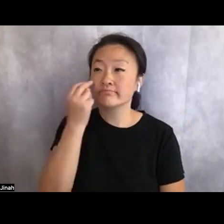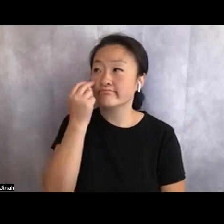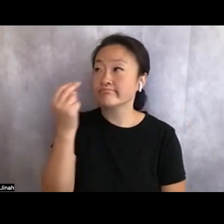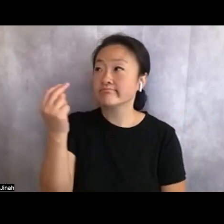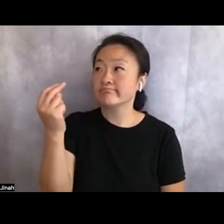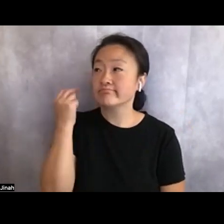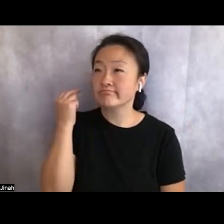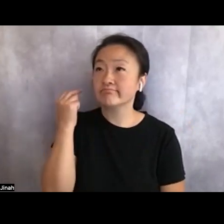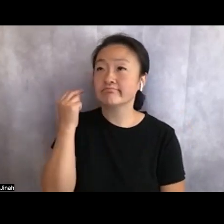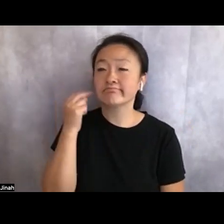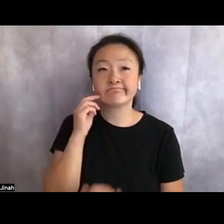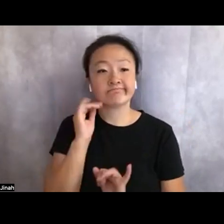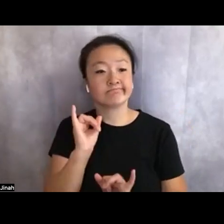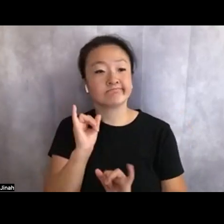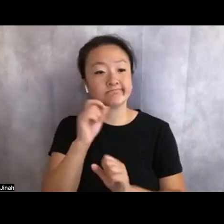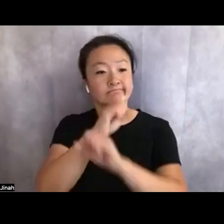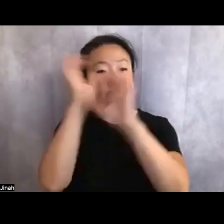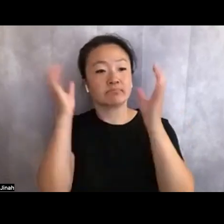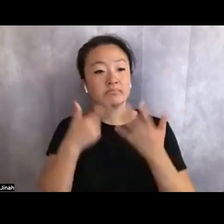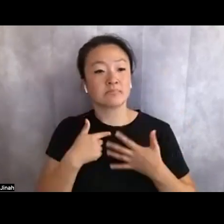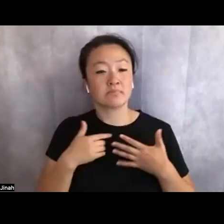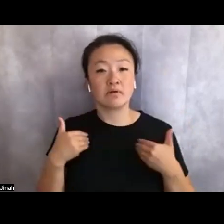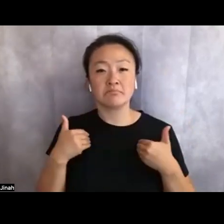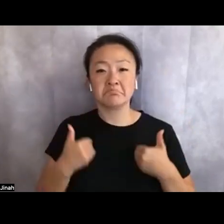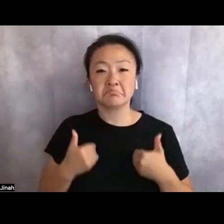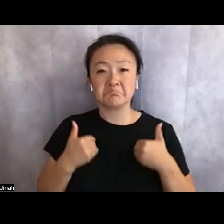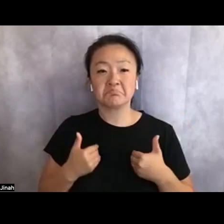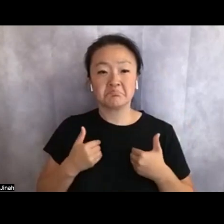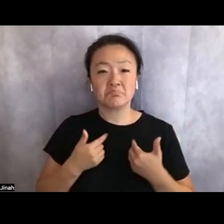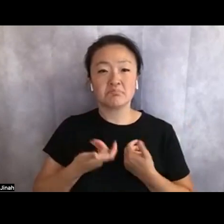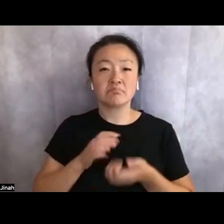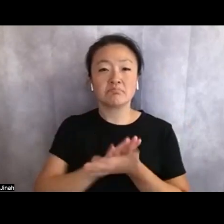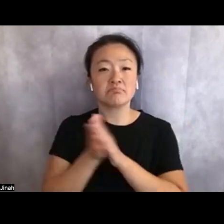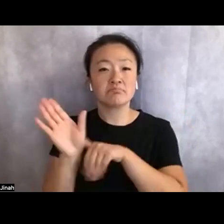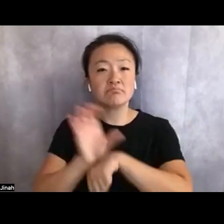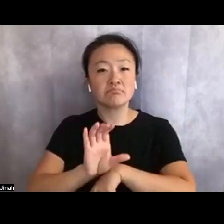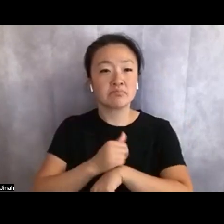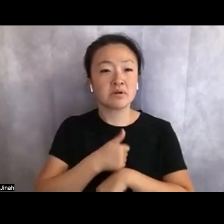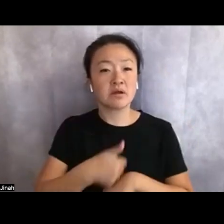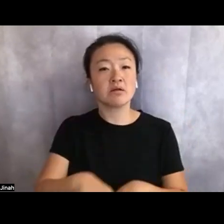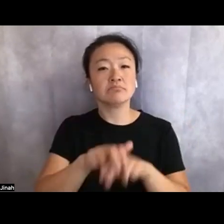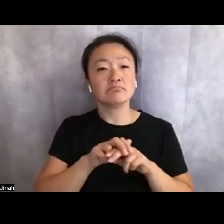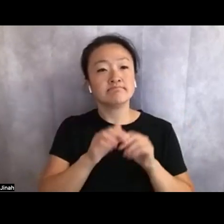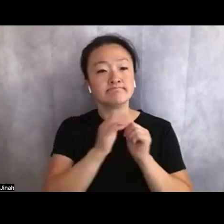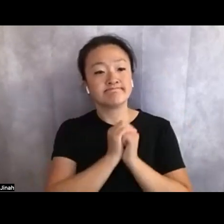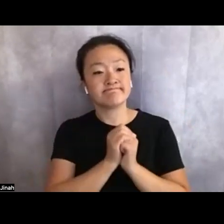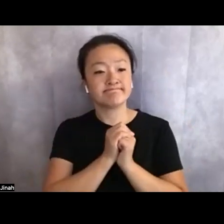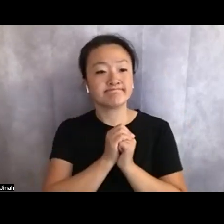How their lungs cathedral, how I prayed there on the ledge of inhale, cernan sacred